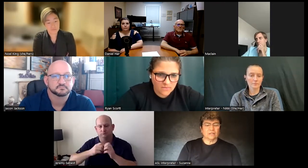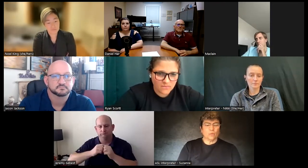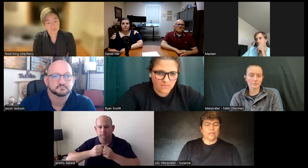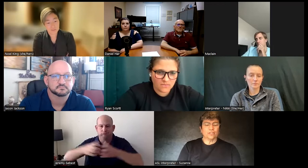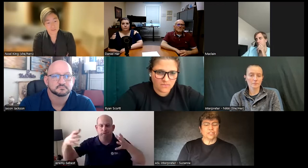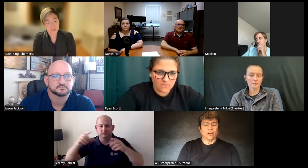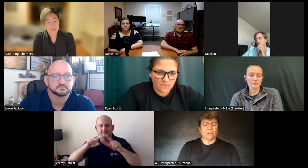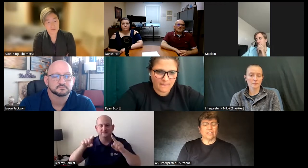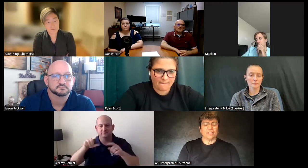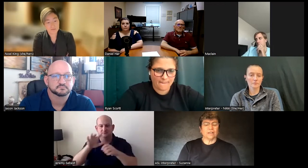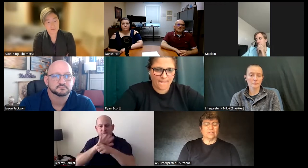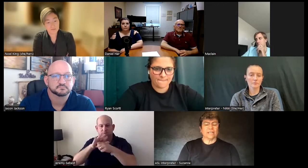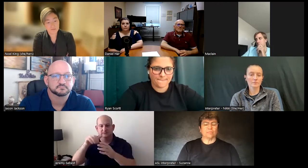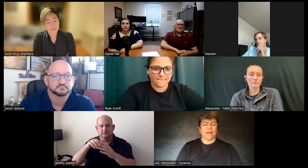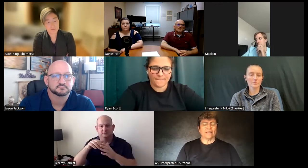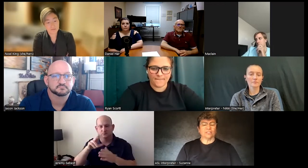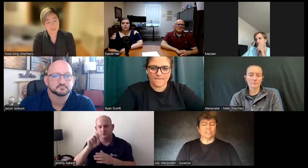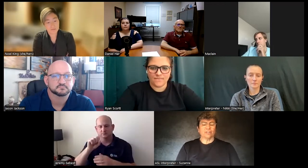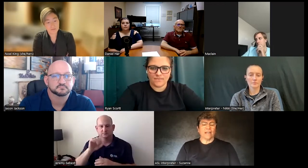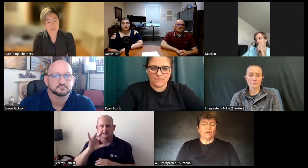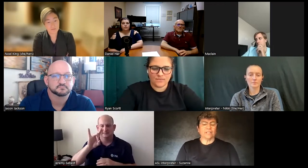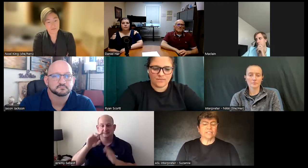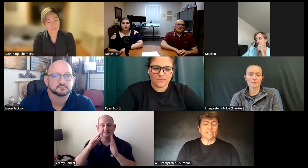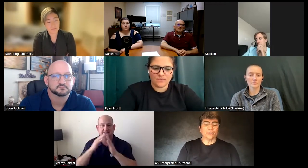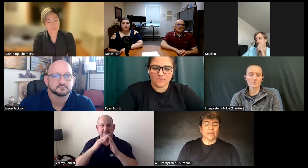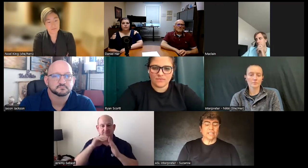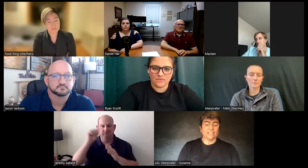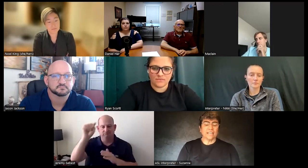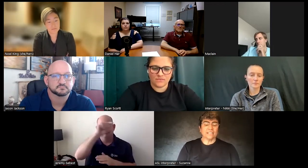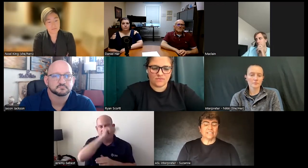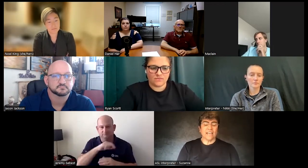wanted to start uh expanding to different areas in the United States in